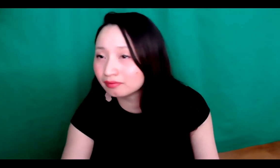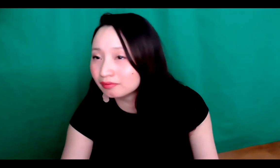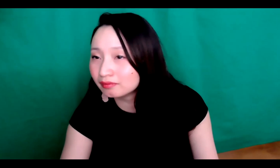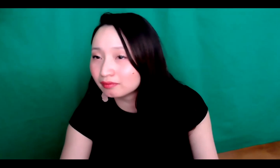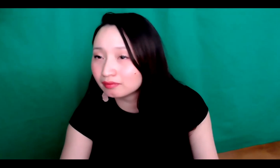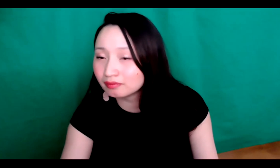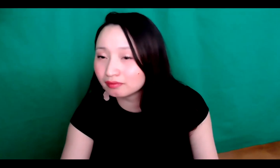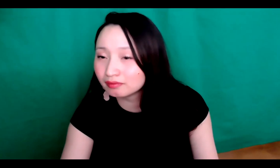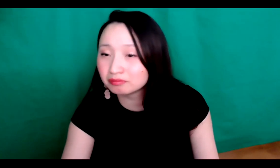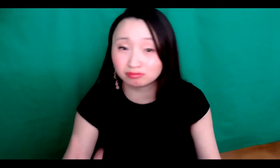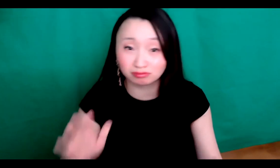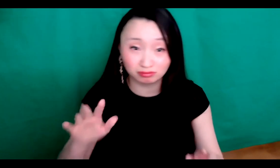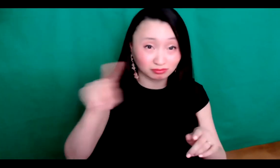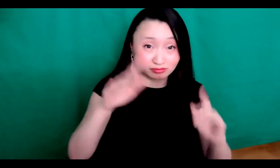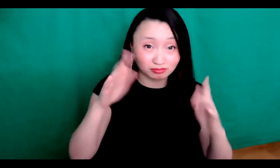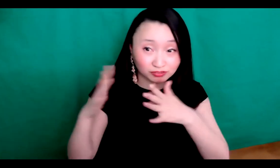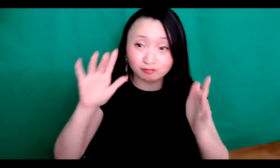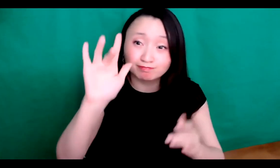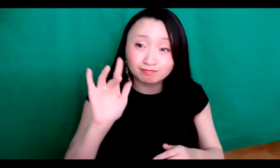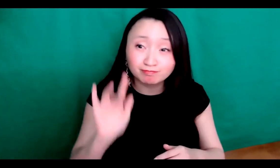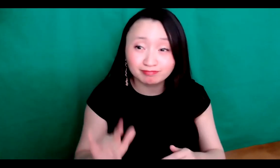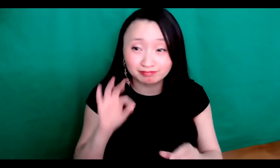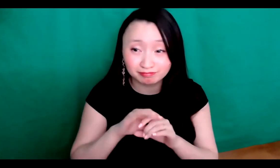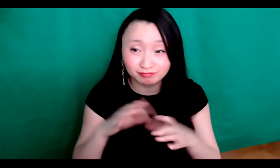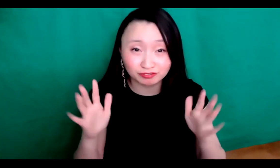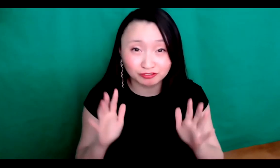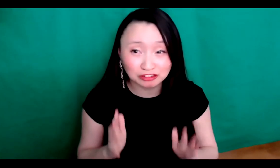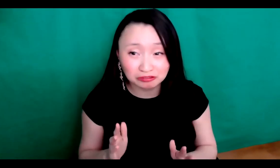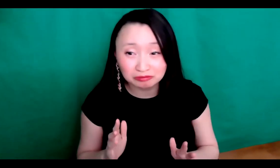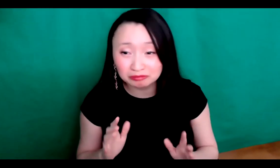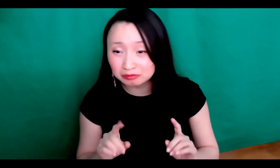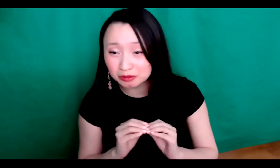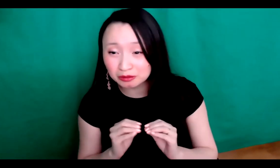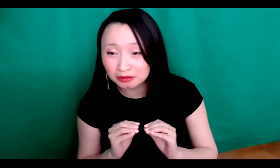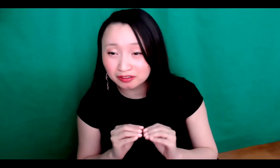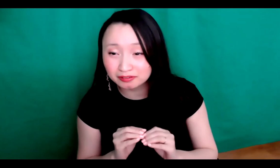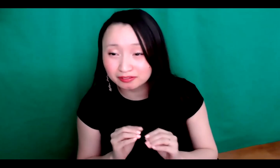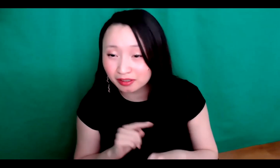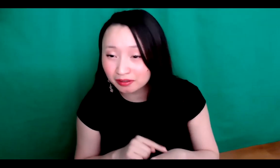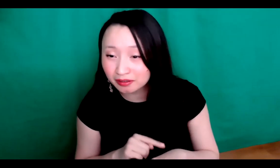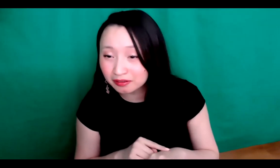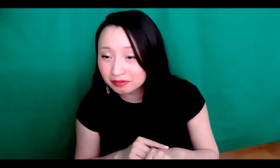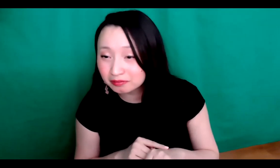to complete the poll. Hopefully everyone has had an opportunity